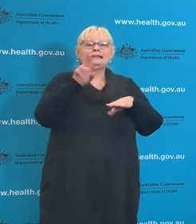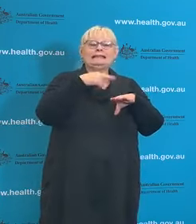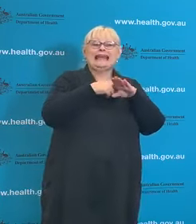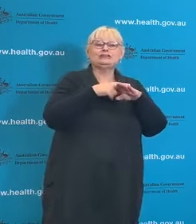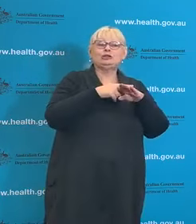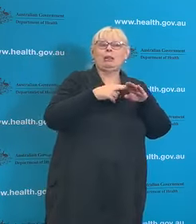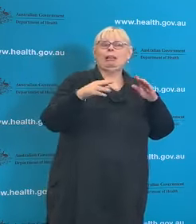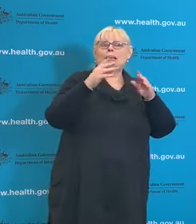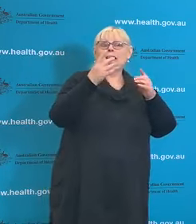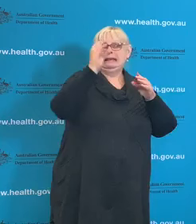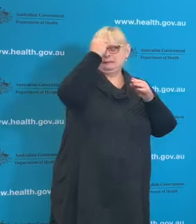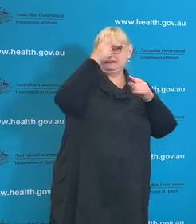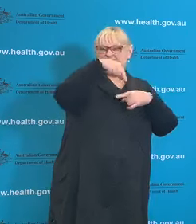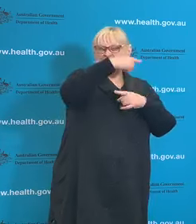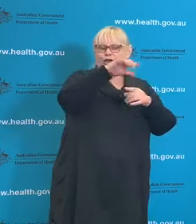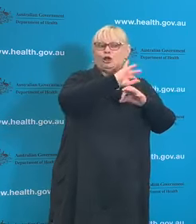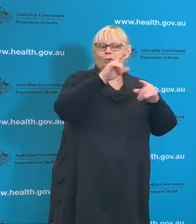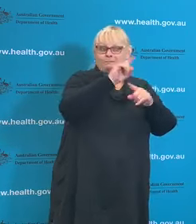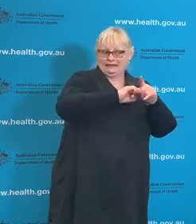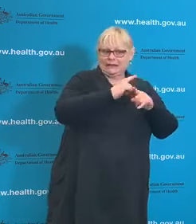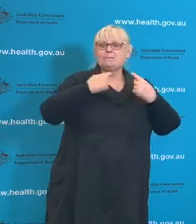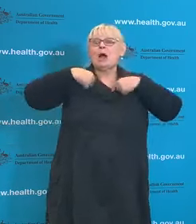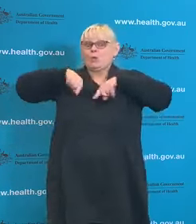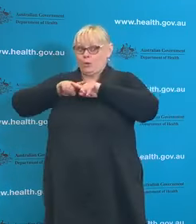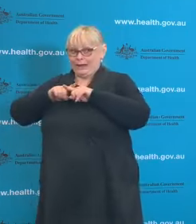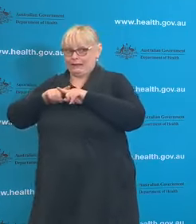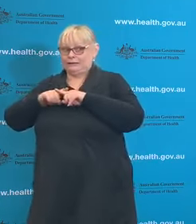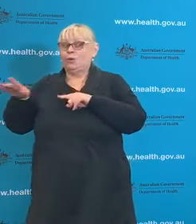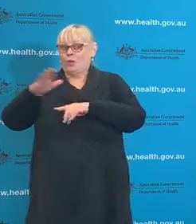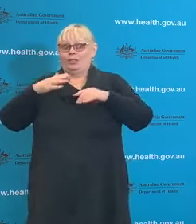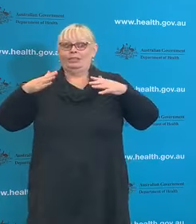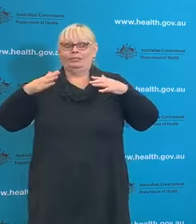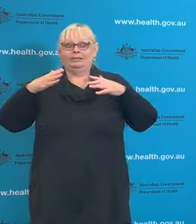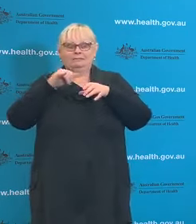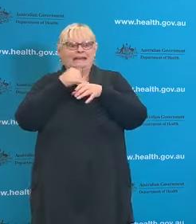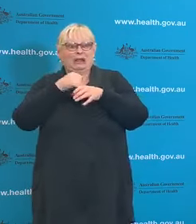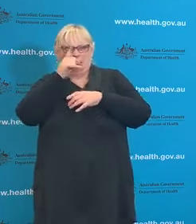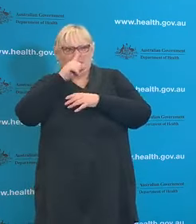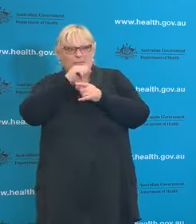much every day. We have been grateful for the opportunity to have some weekend